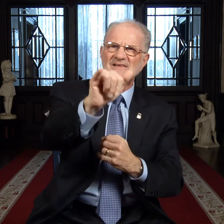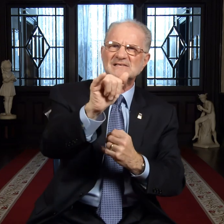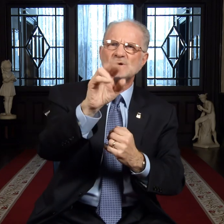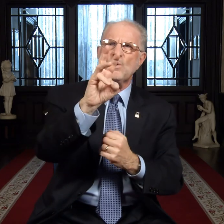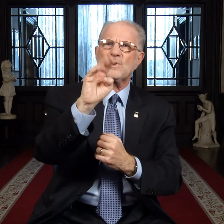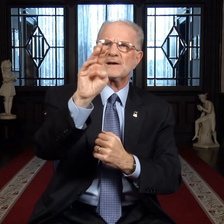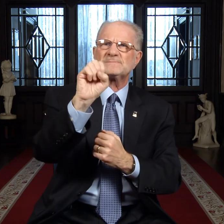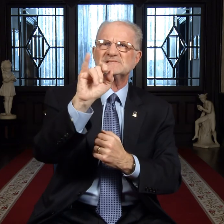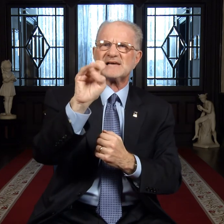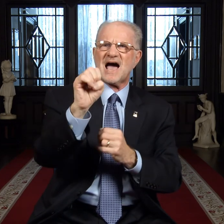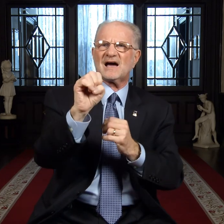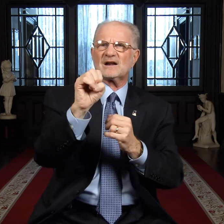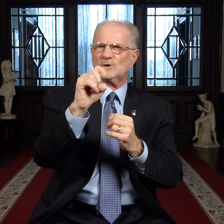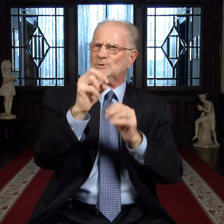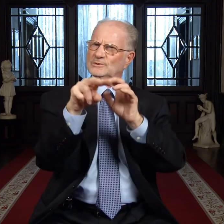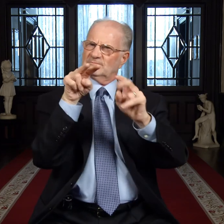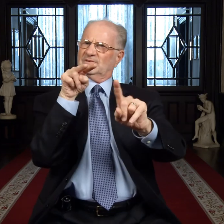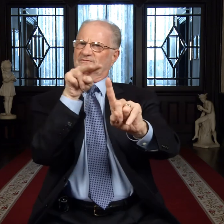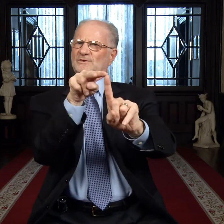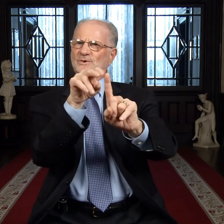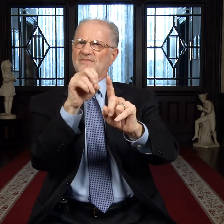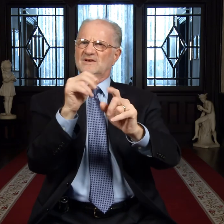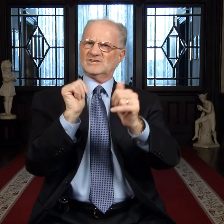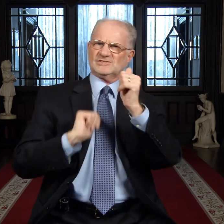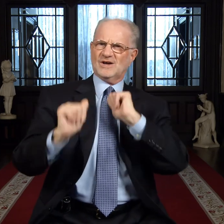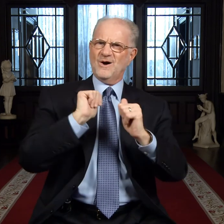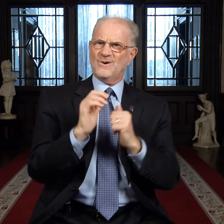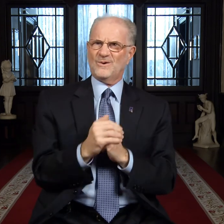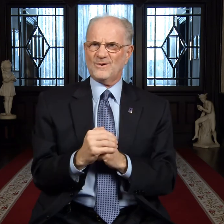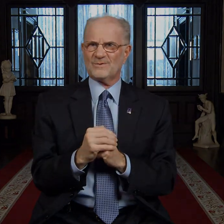Visit this website to view the show.